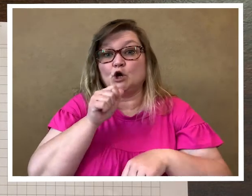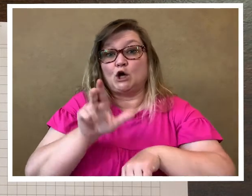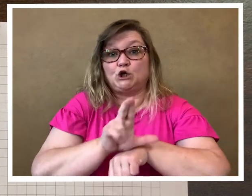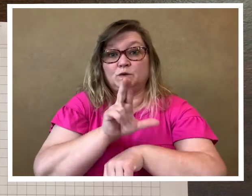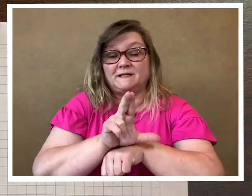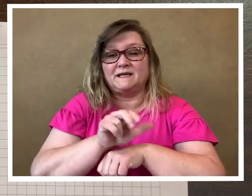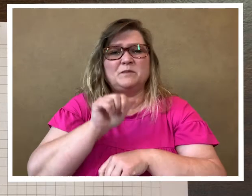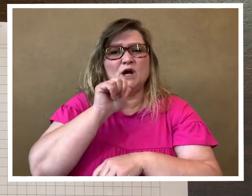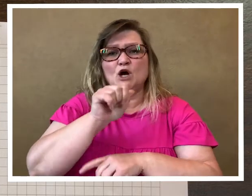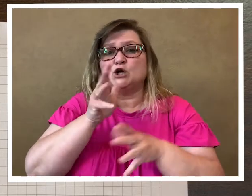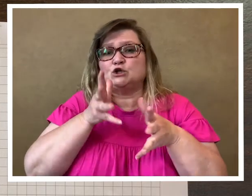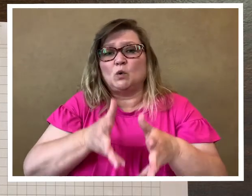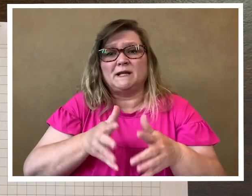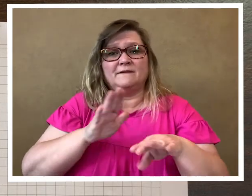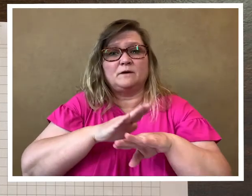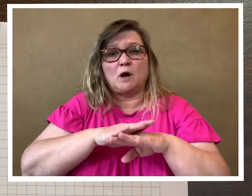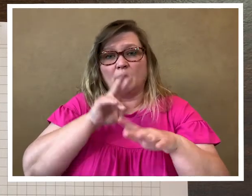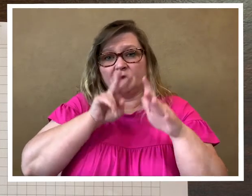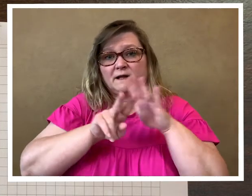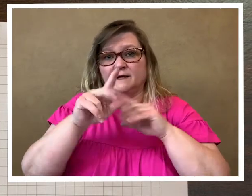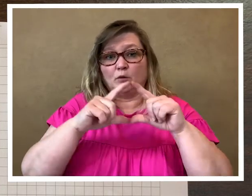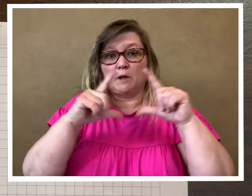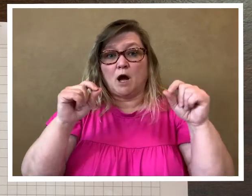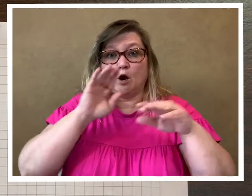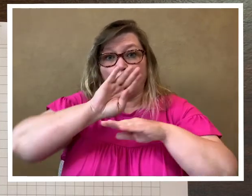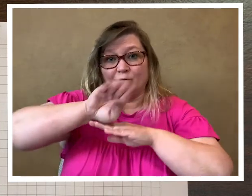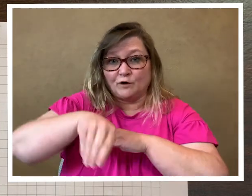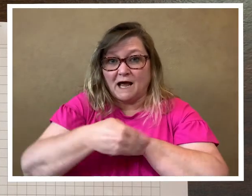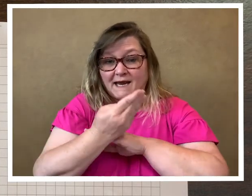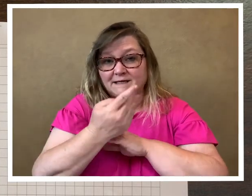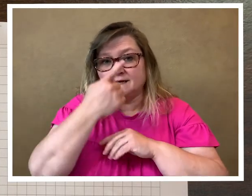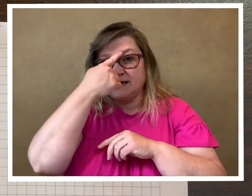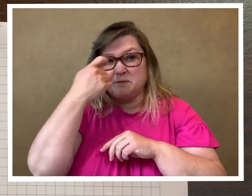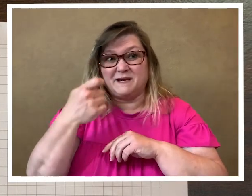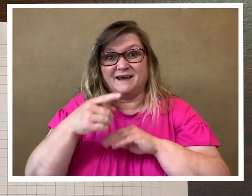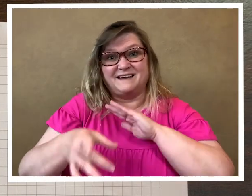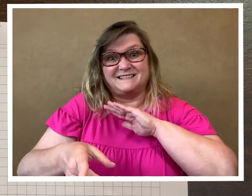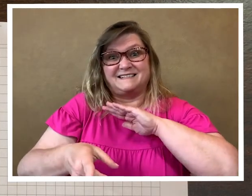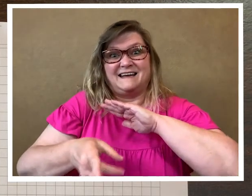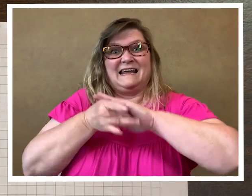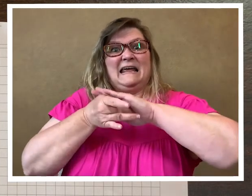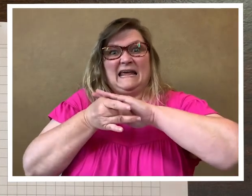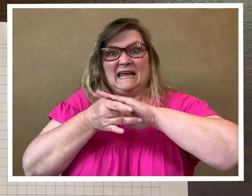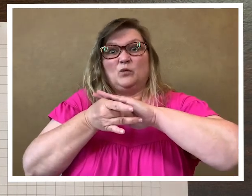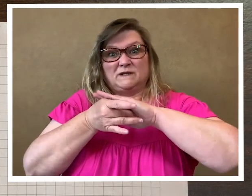not using them. don't leave them on the clear block overnight because it will